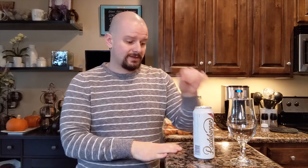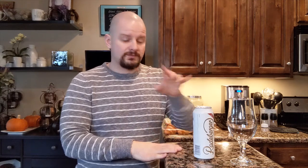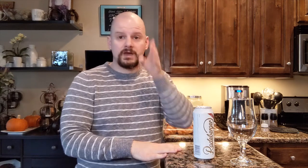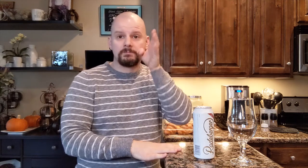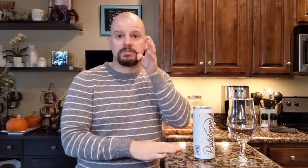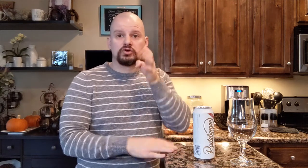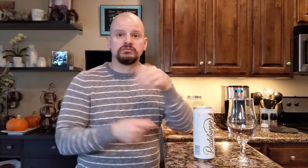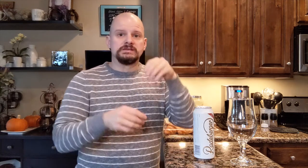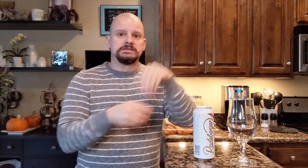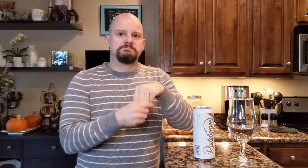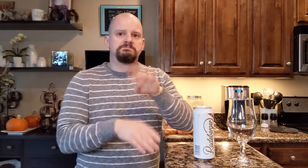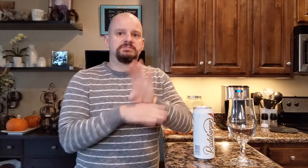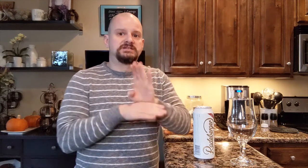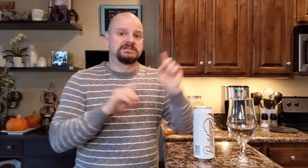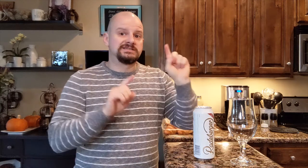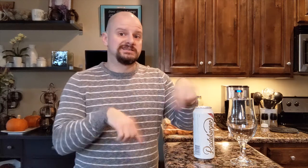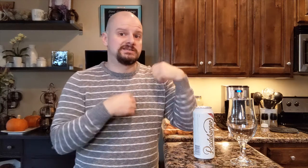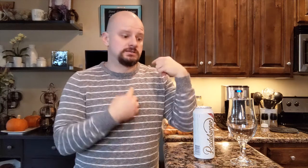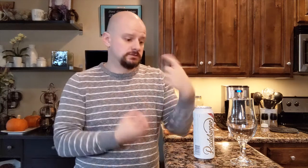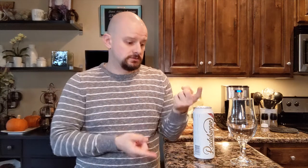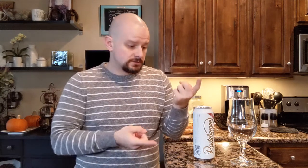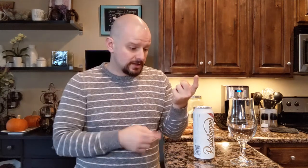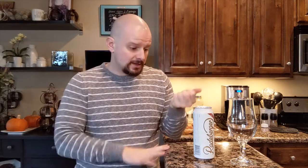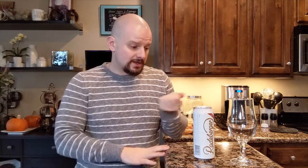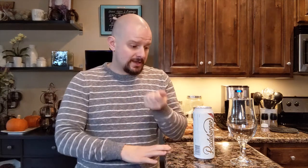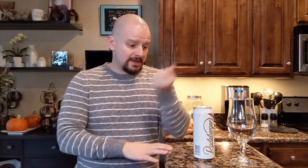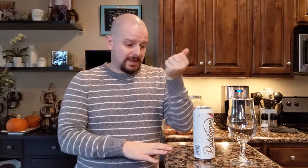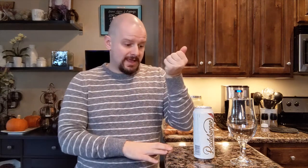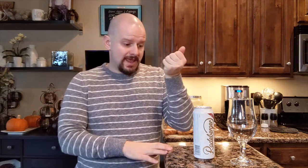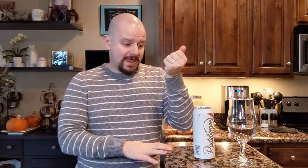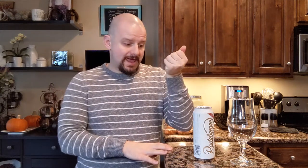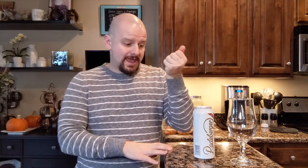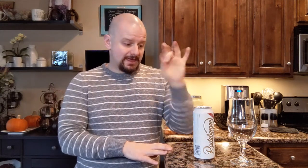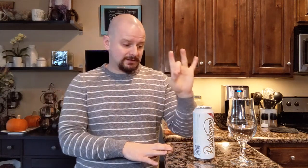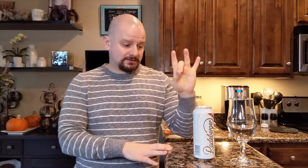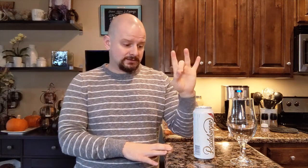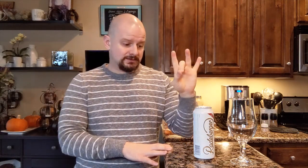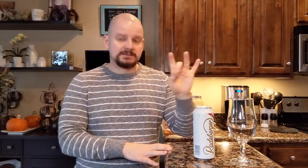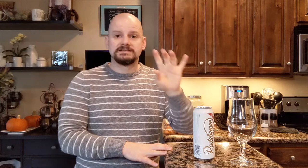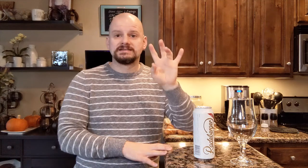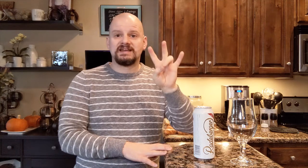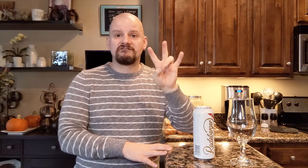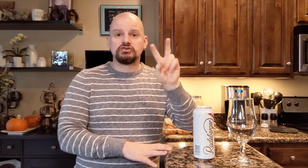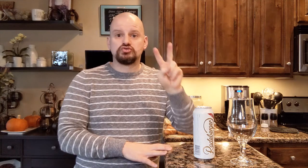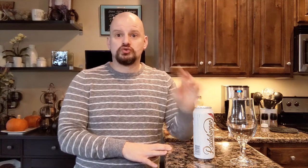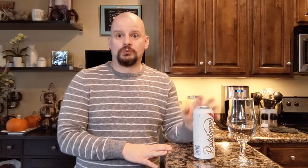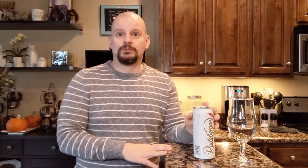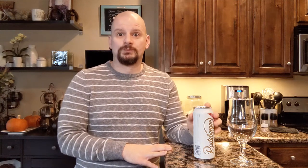The beer company has been in business since 1872.